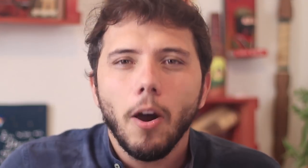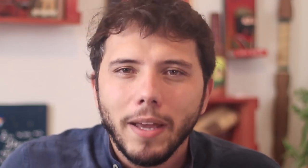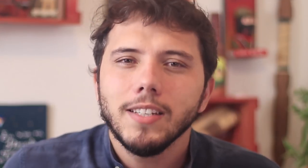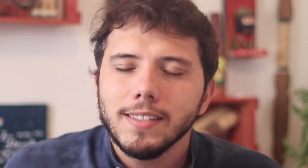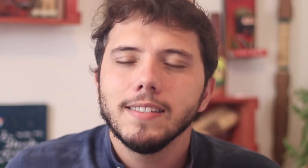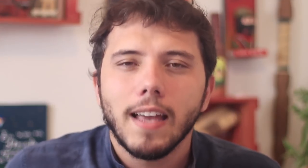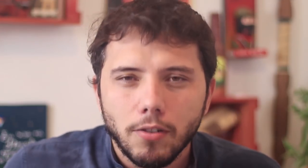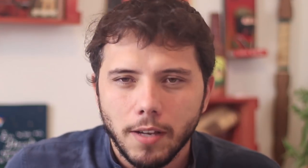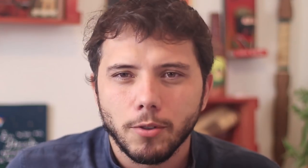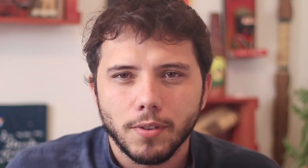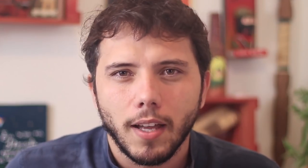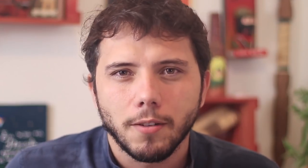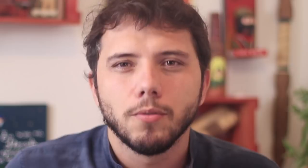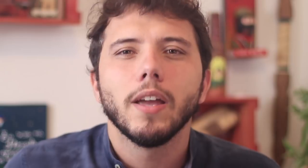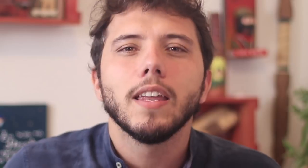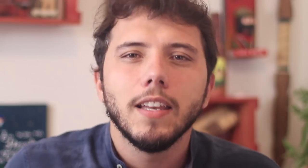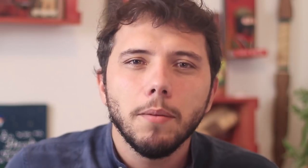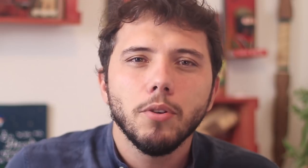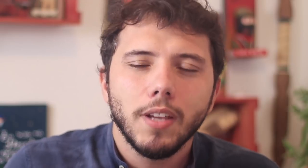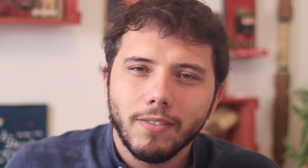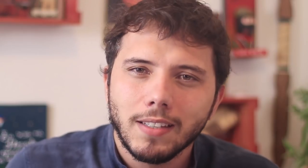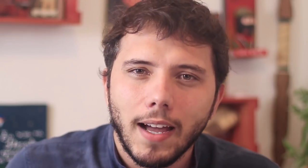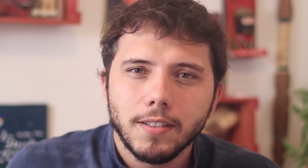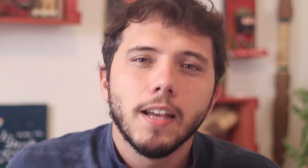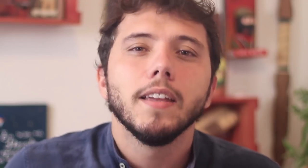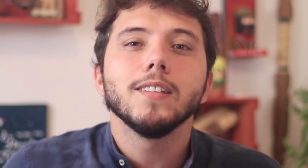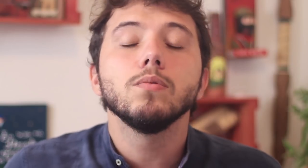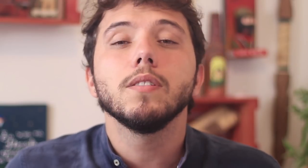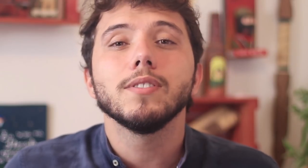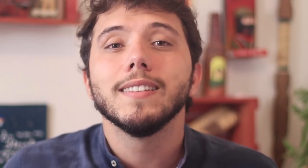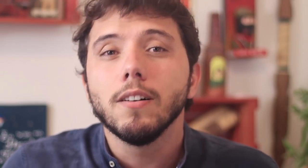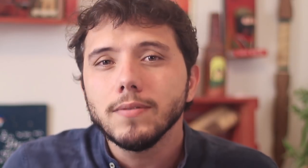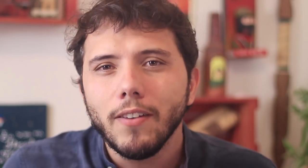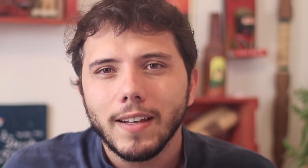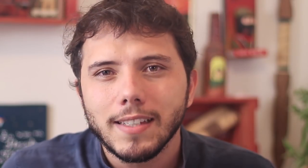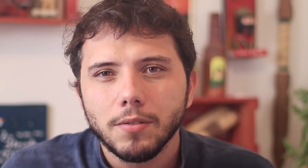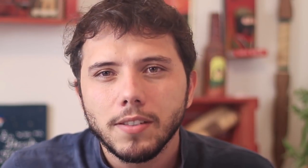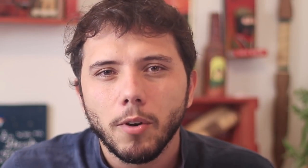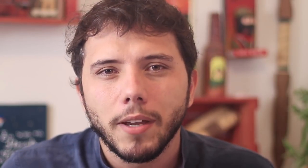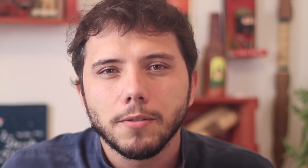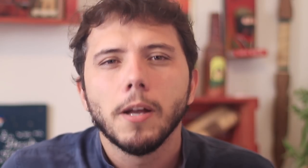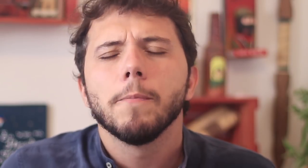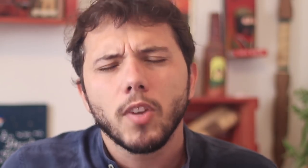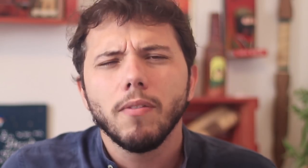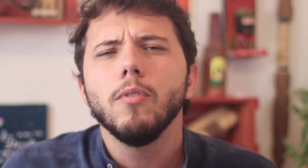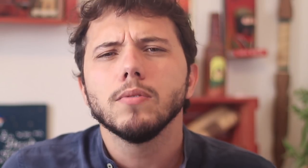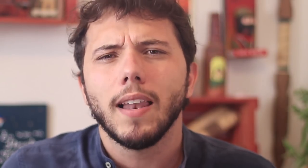It really is essential, Jair Bolsonaro, the balance and truth and it is everything that you aren't doing. But let's go back